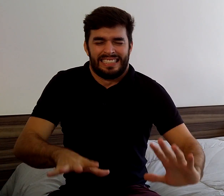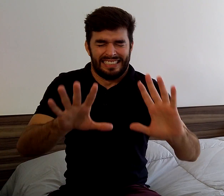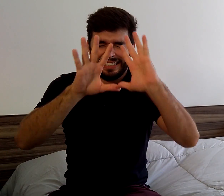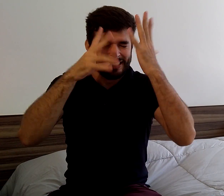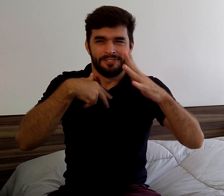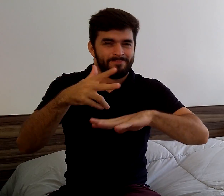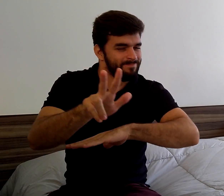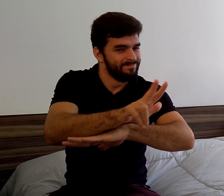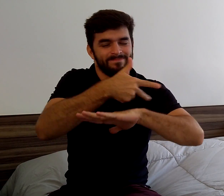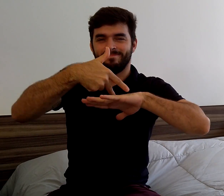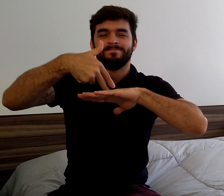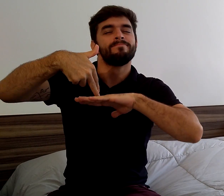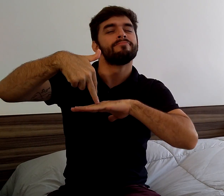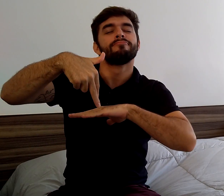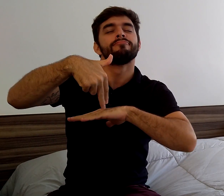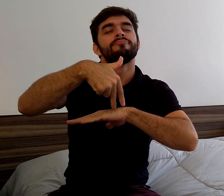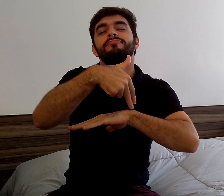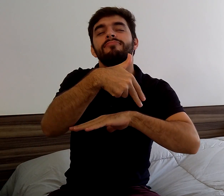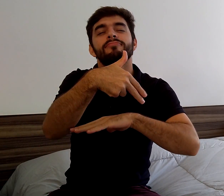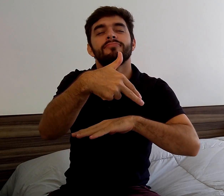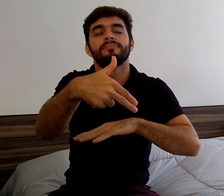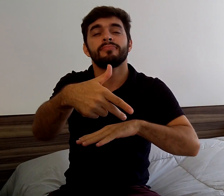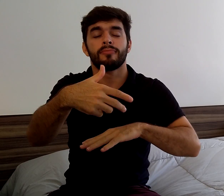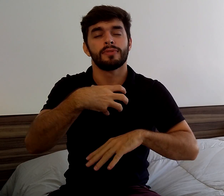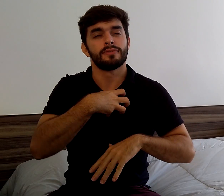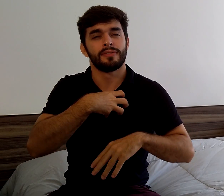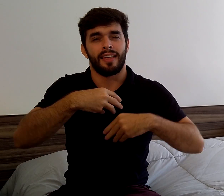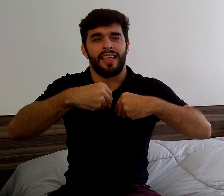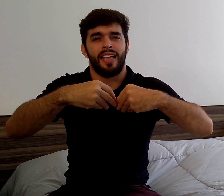I got up and decided to take a walk on the beach.